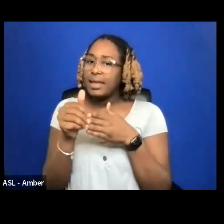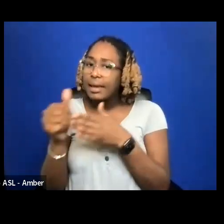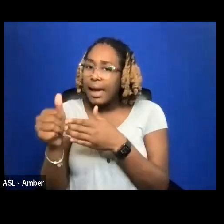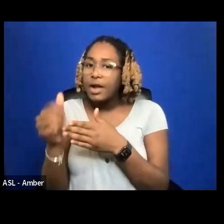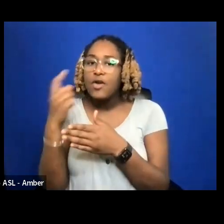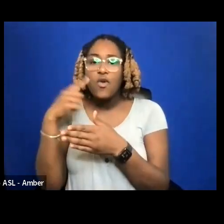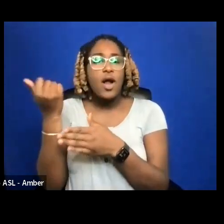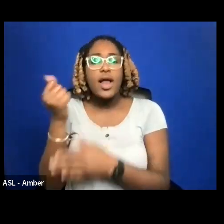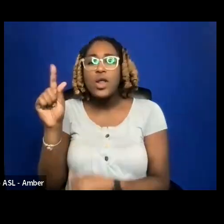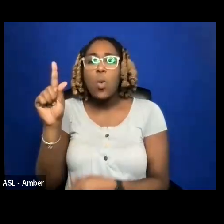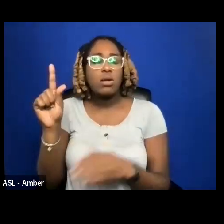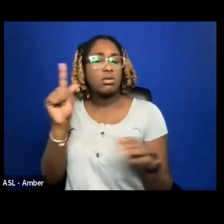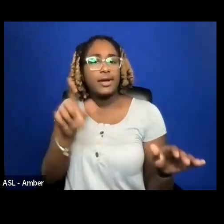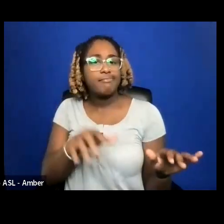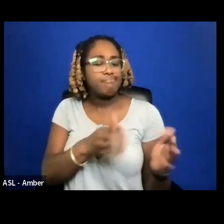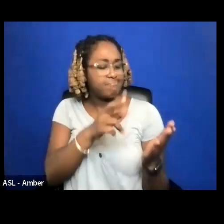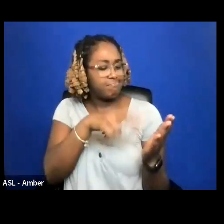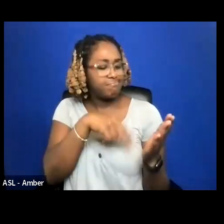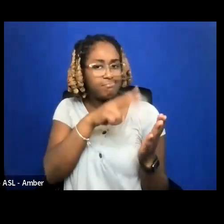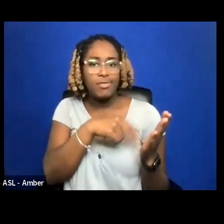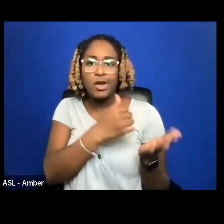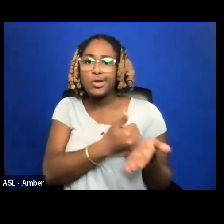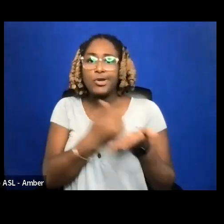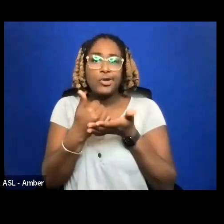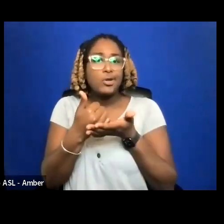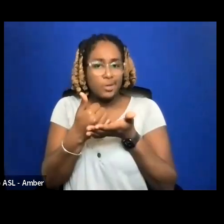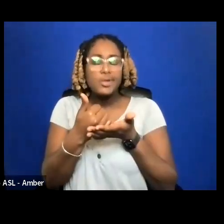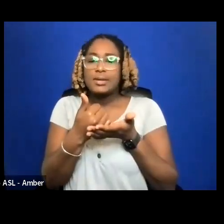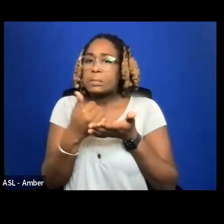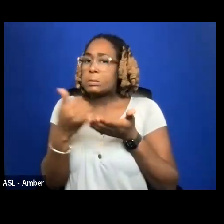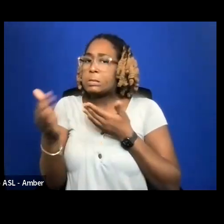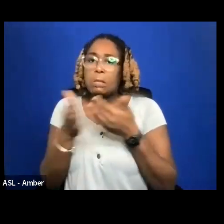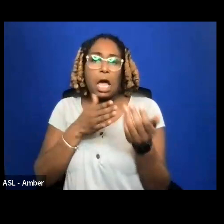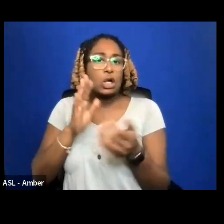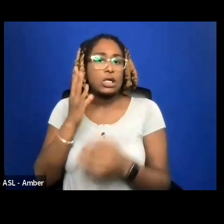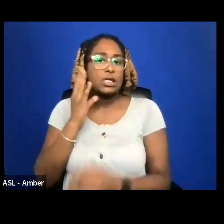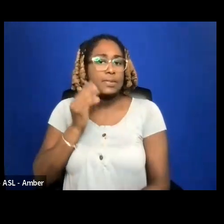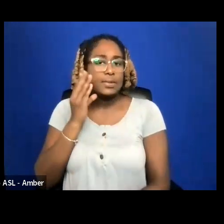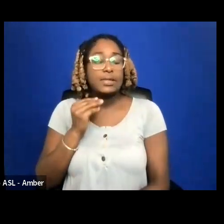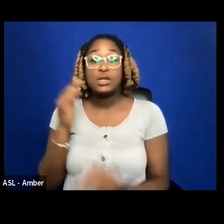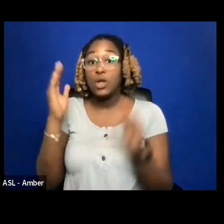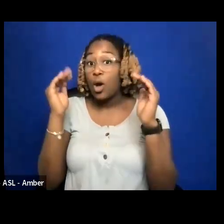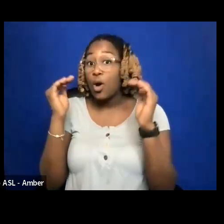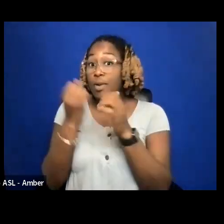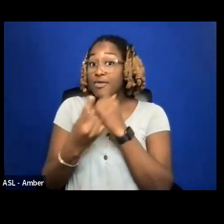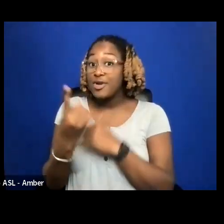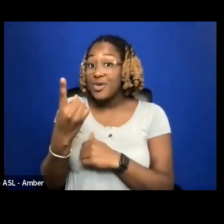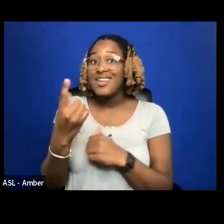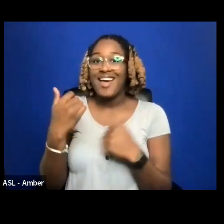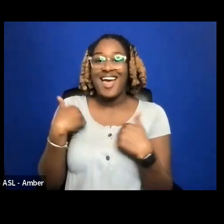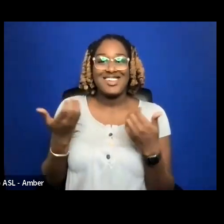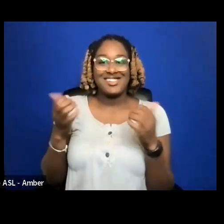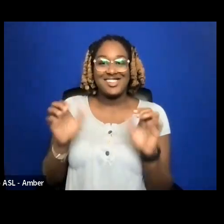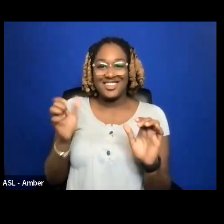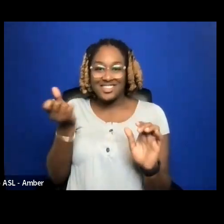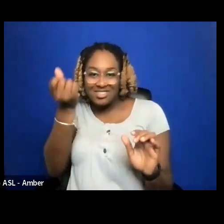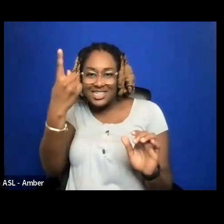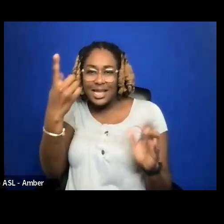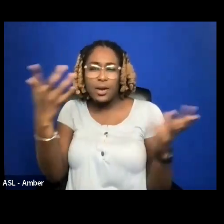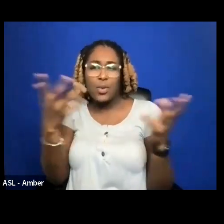USE REGARDLESS OF THEIR EXPERIENCE. I HOPE EVERYONE WILL GET THE CHANCE TO UNDERSTAND WHAT DISTRIBUTION IS AND HOW IT WORKS BEFORE THEY